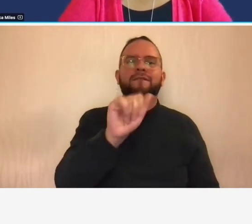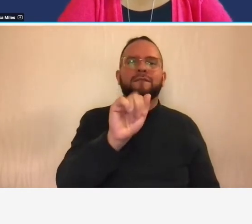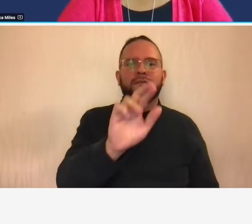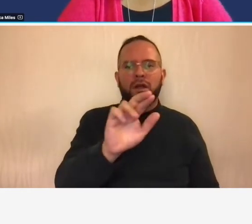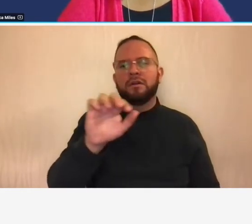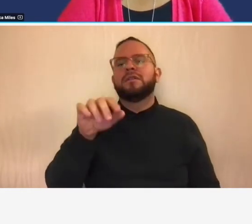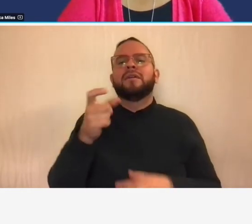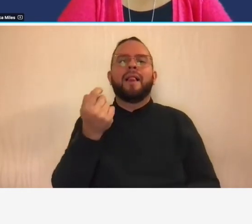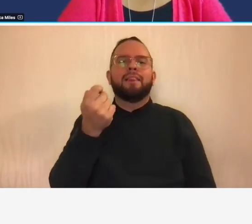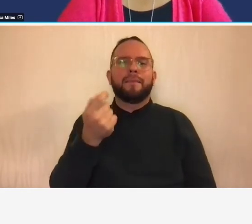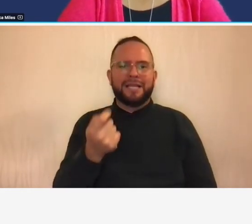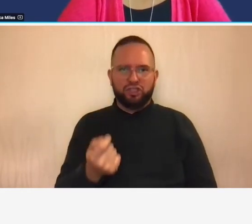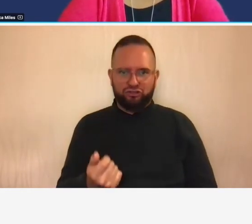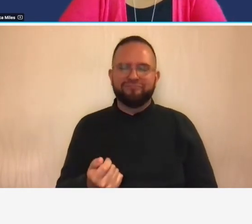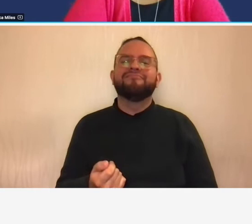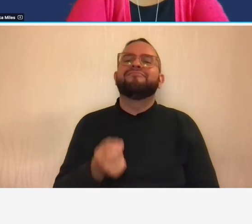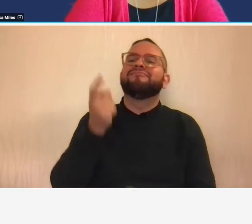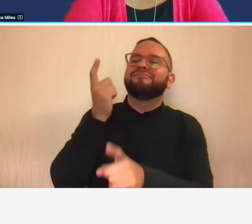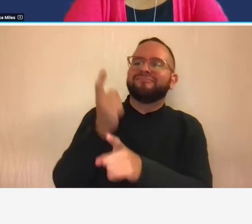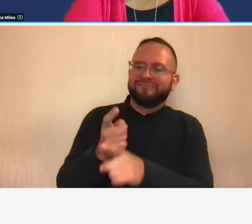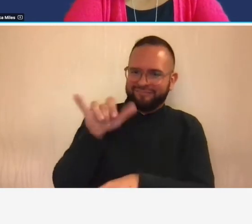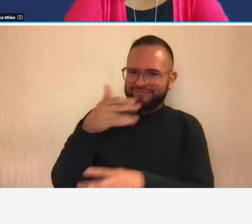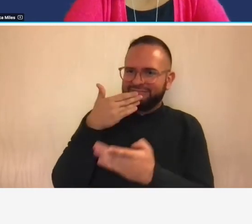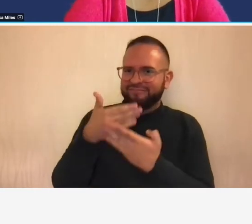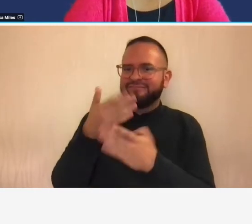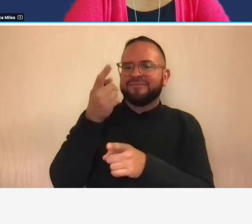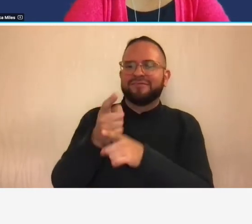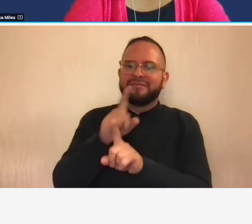so the government as a matter of law and regulation will not reimburse consultants for